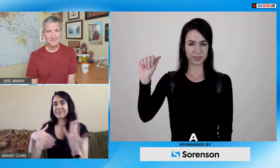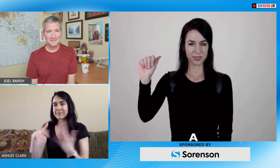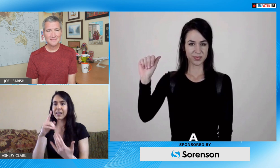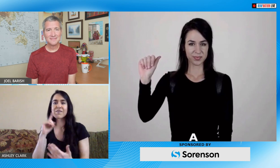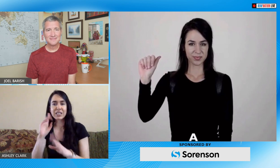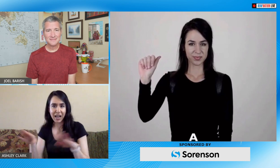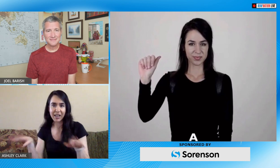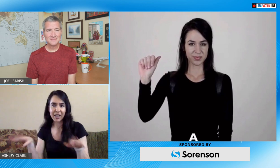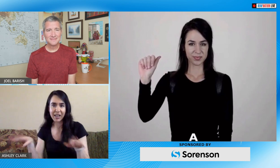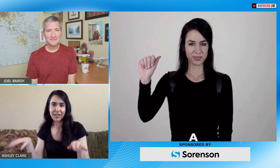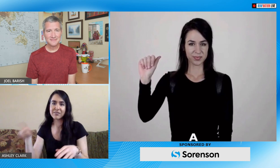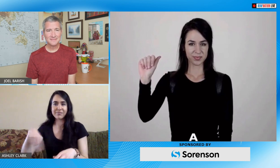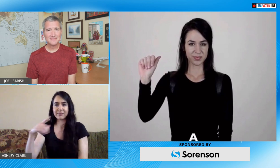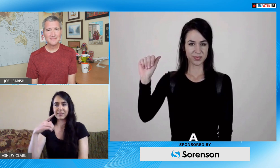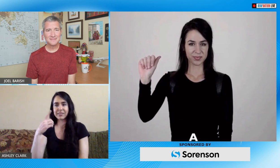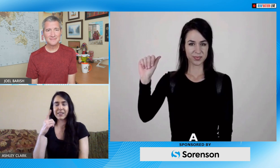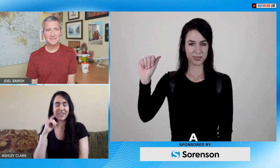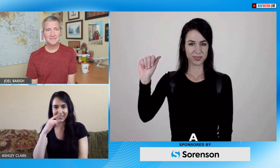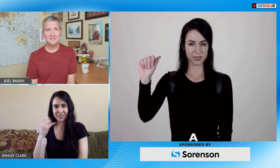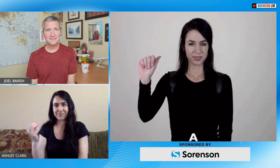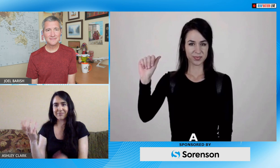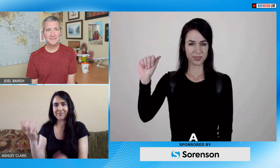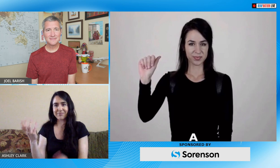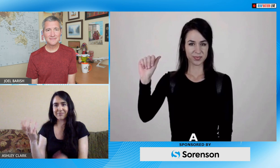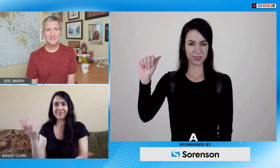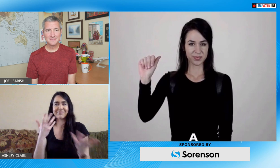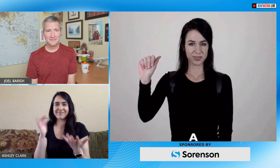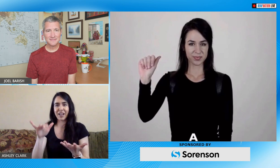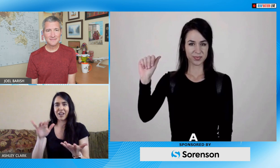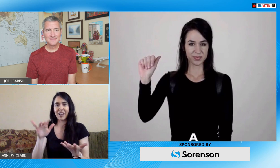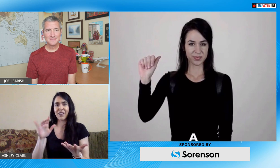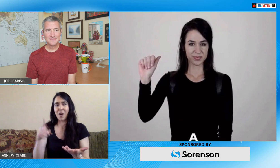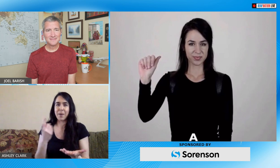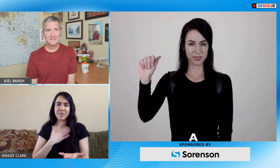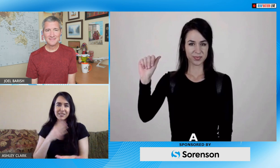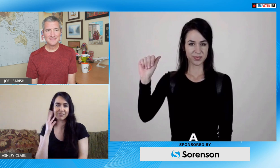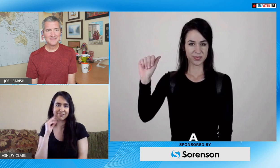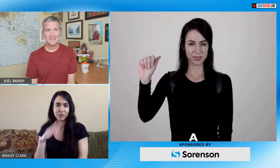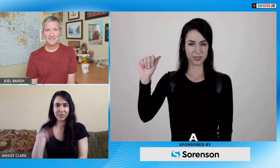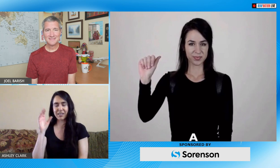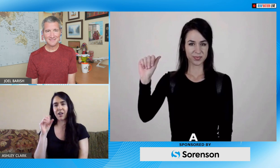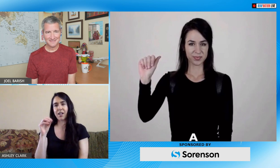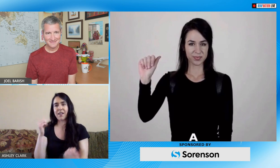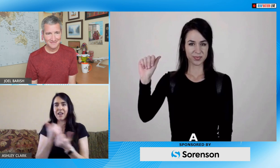mainstream school and I did you know associate with other deaf kids and so